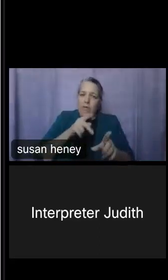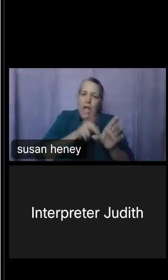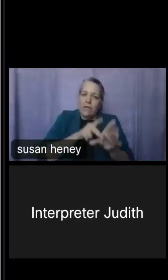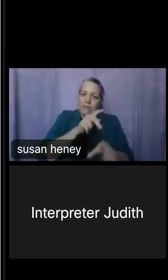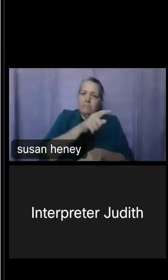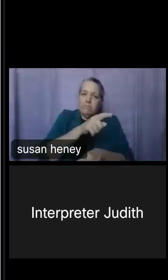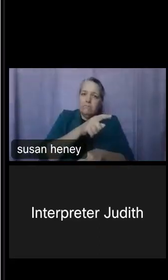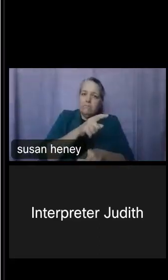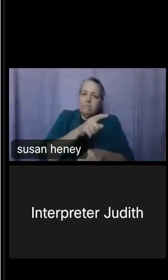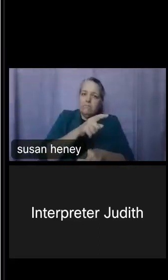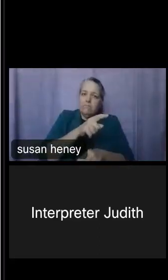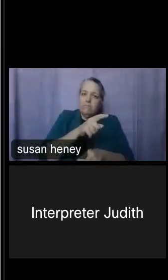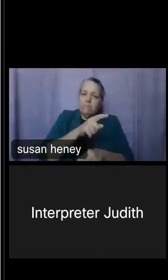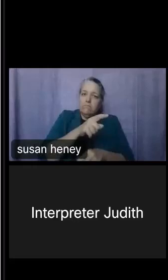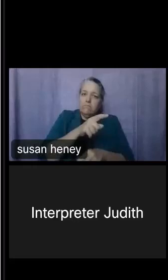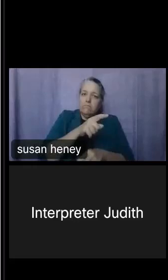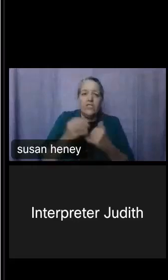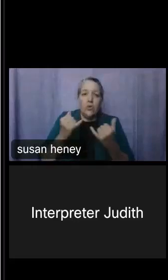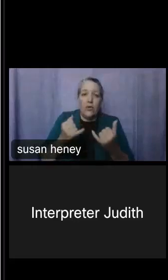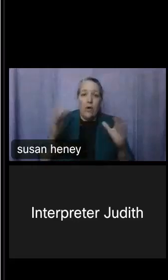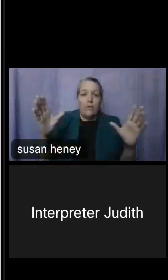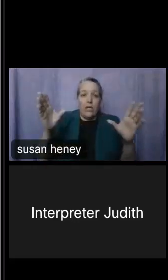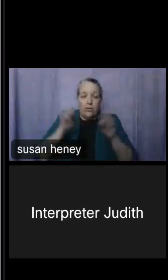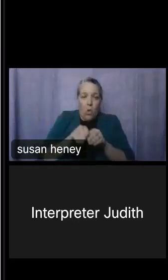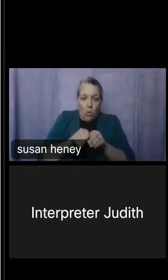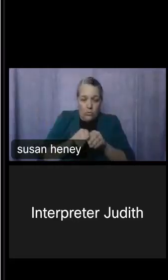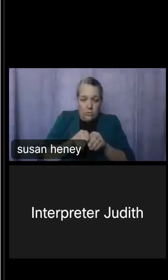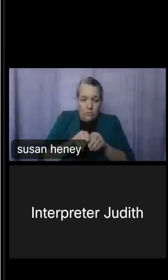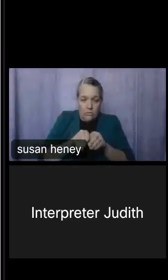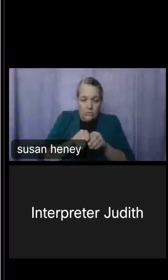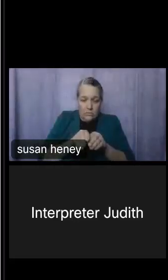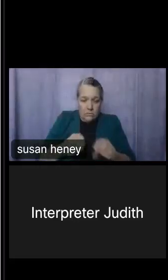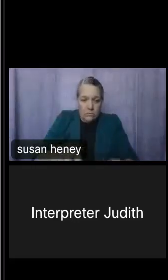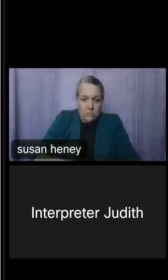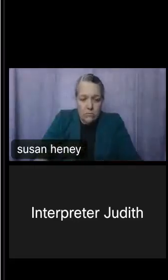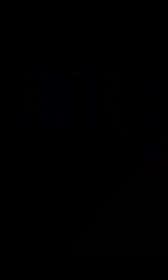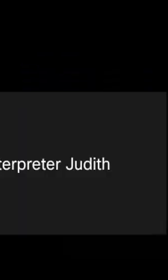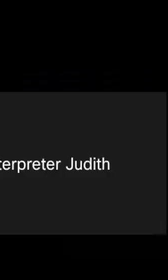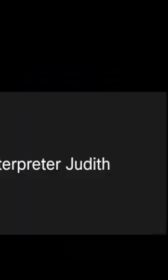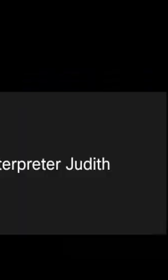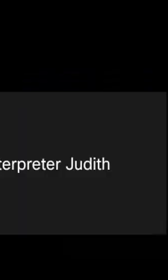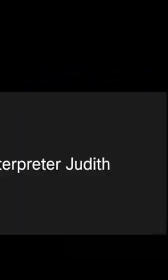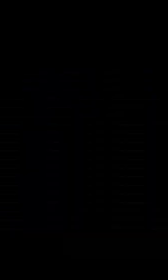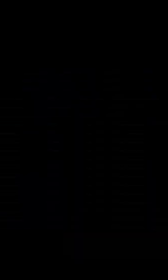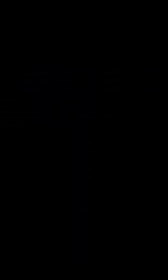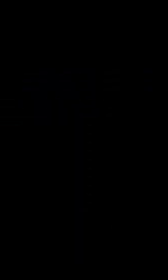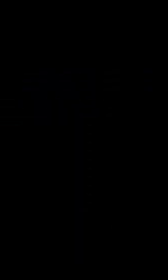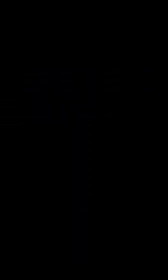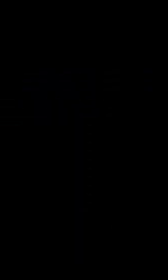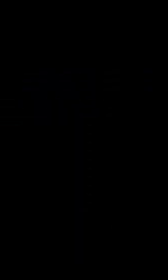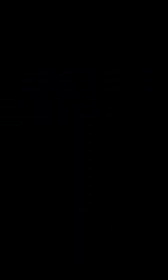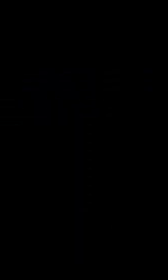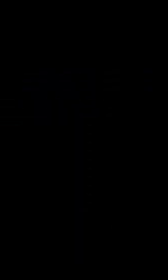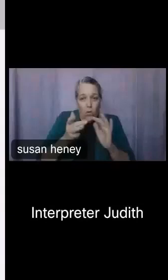So I'm going to stop sharing my presentation now, and I'm going to go online. This is our